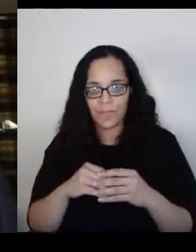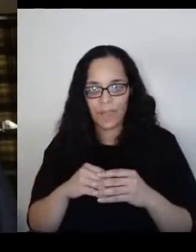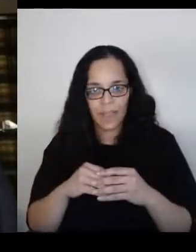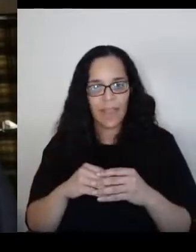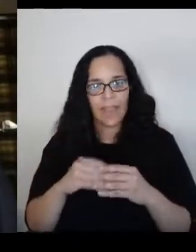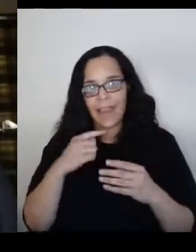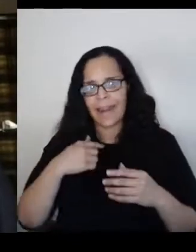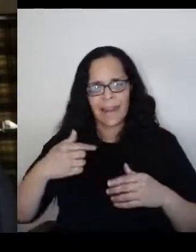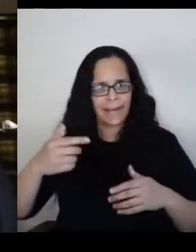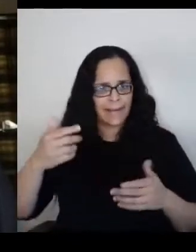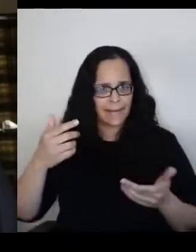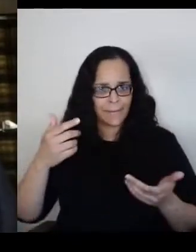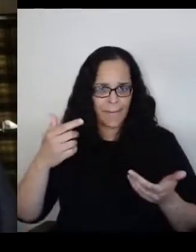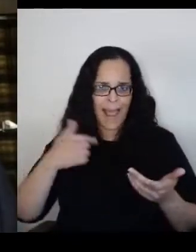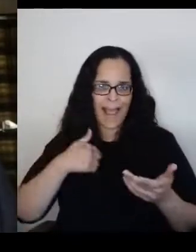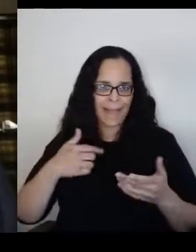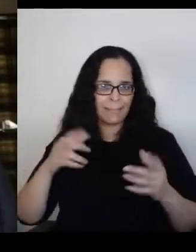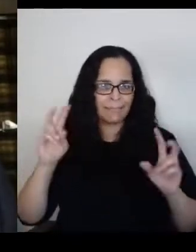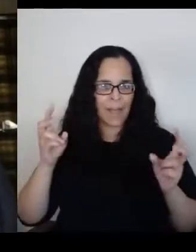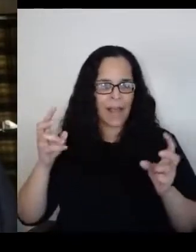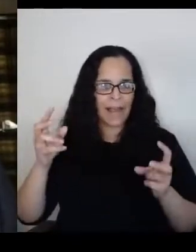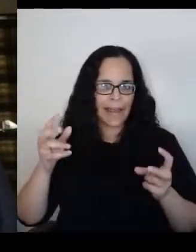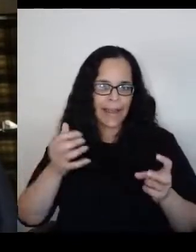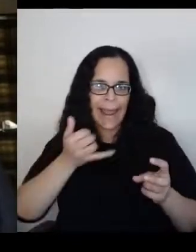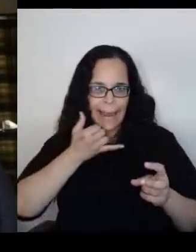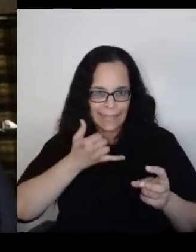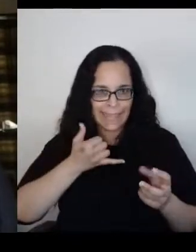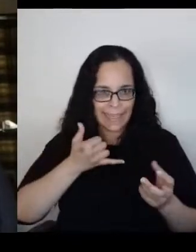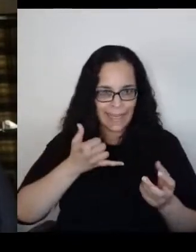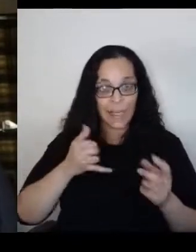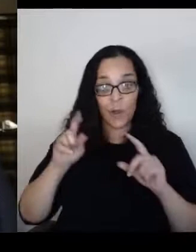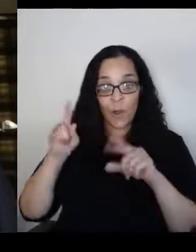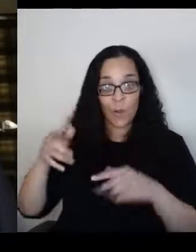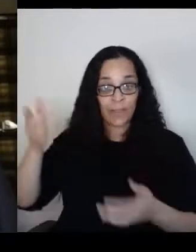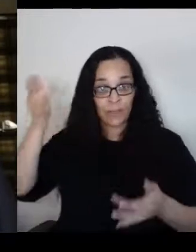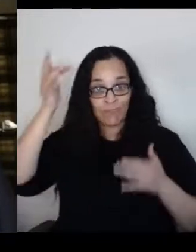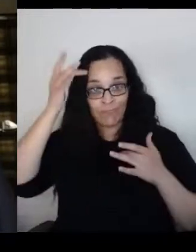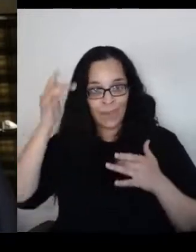and that was one of the miracles that saved our lives